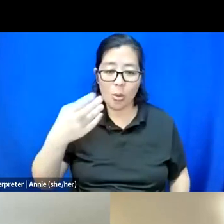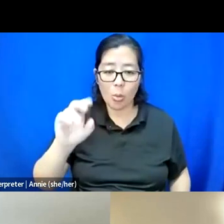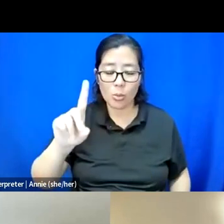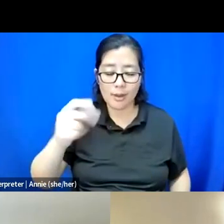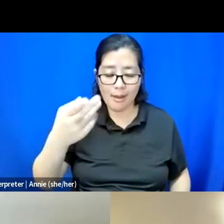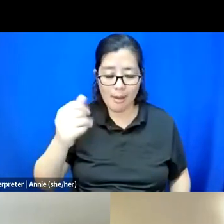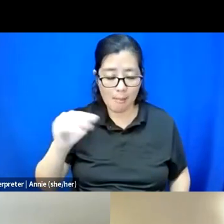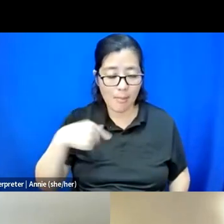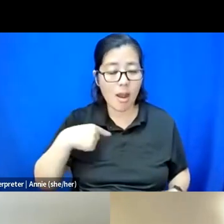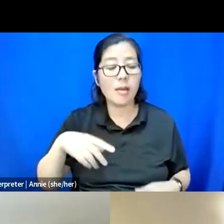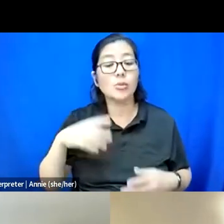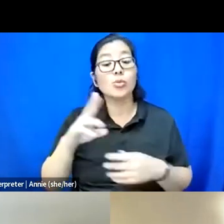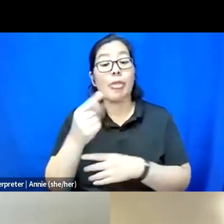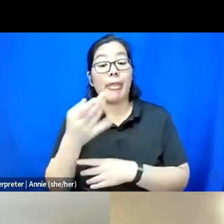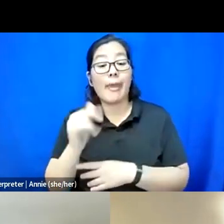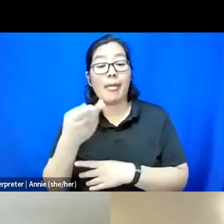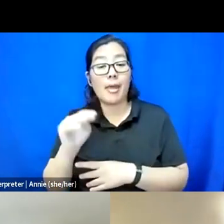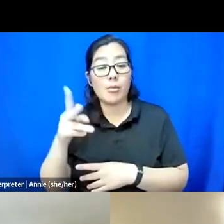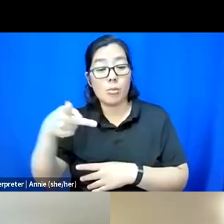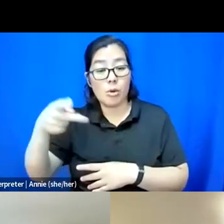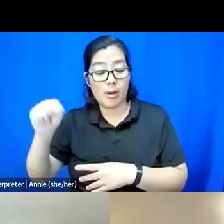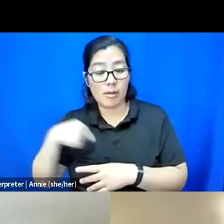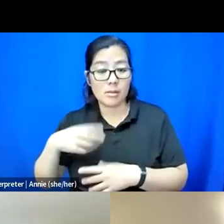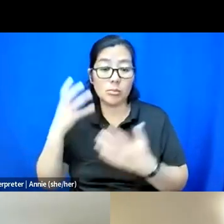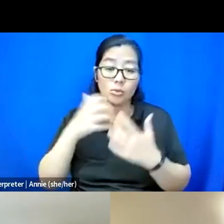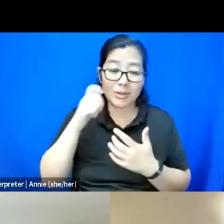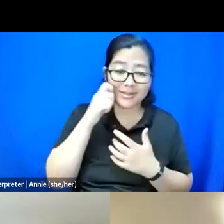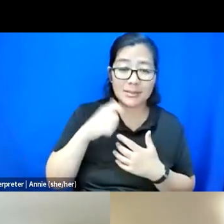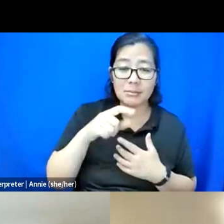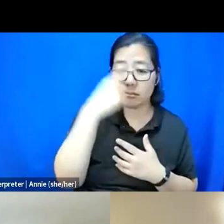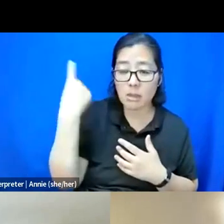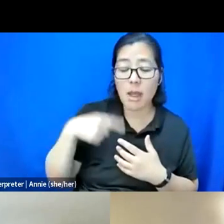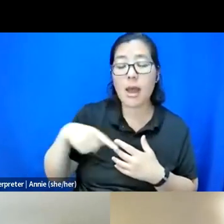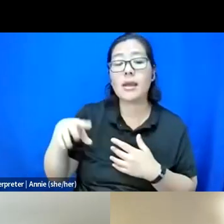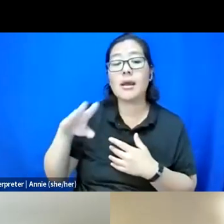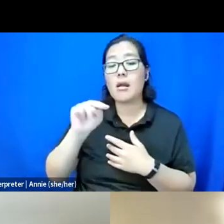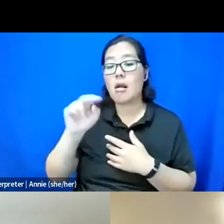I'm a dark-skinned, black, non-binary, queer, fat, and disabled femme.